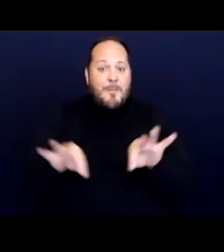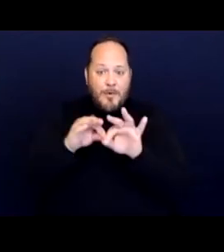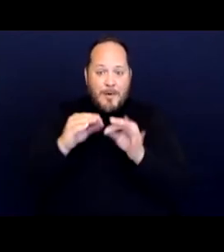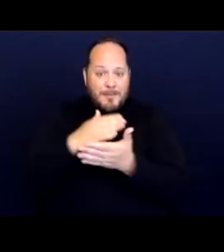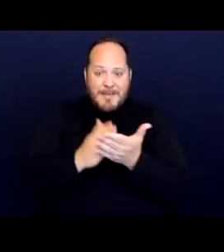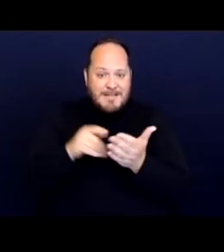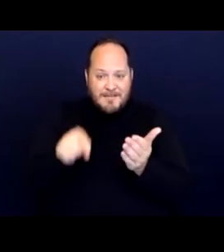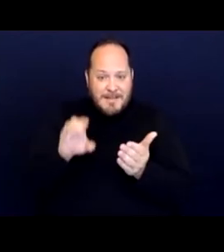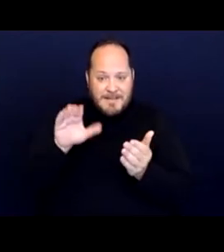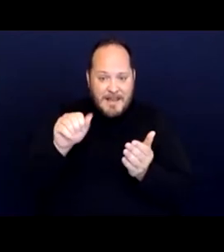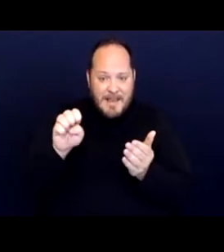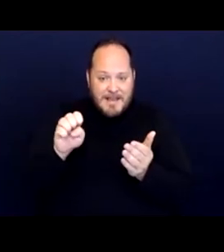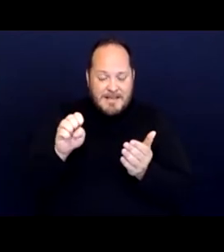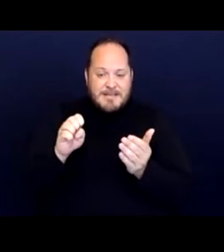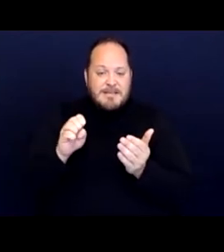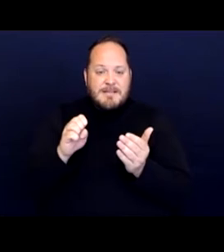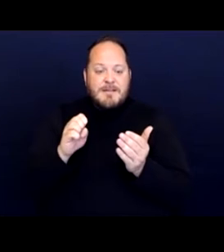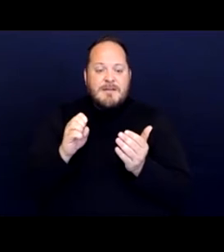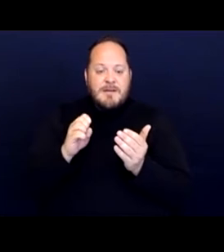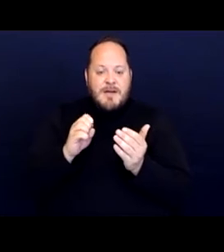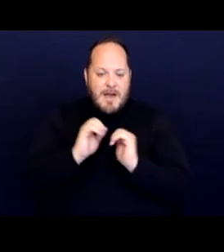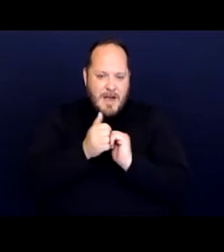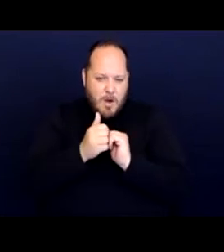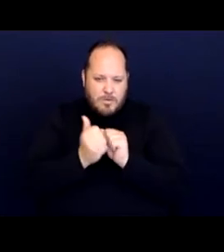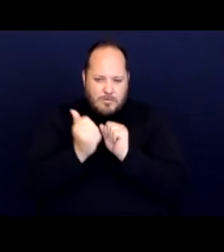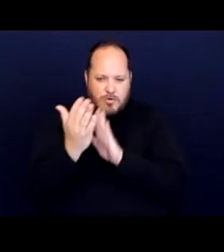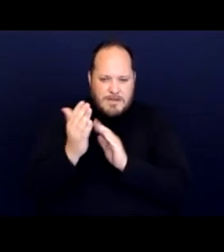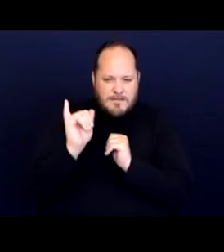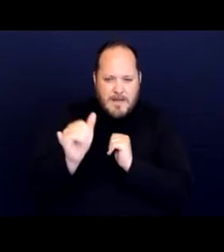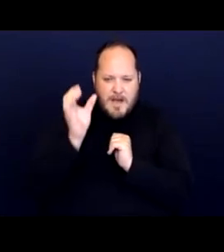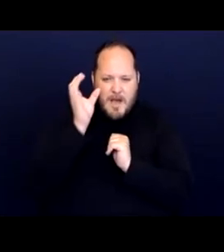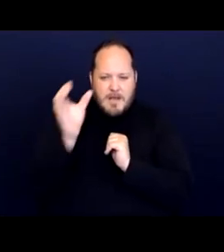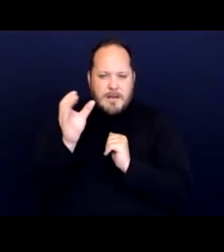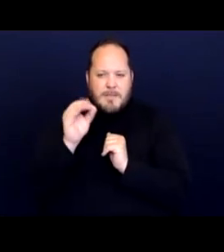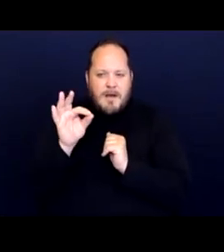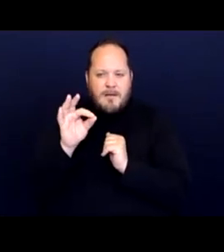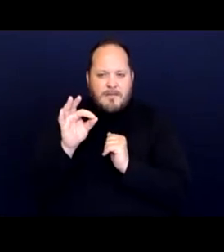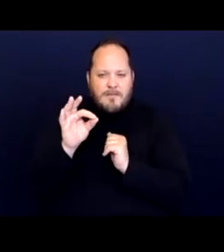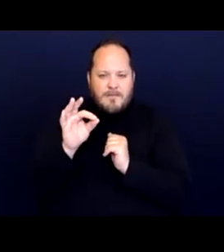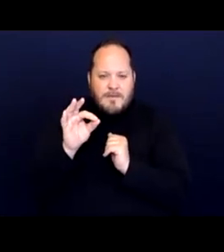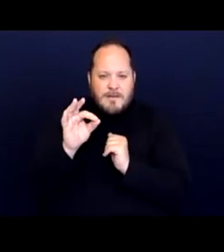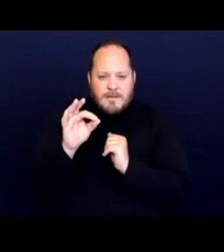is how it addresses the concept of disparate treatment. Here the court acknowledges